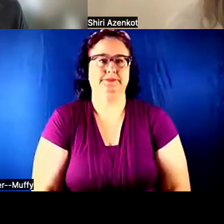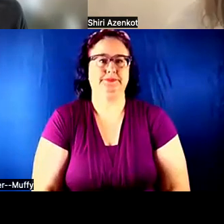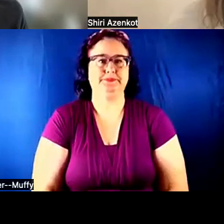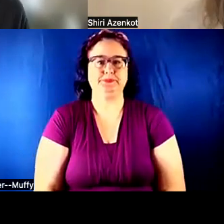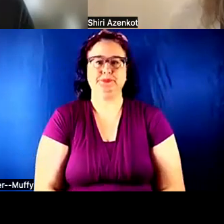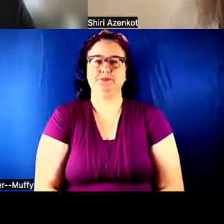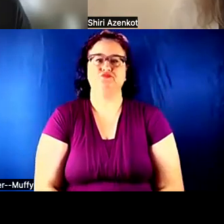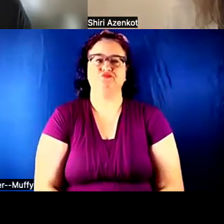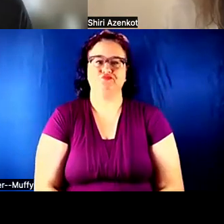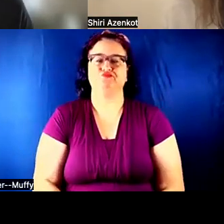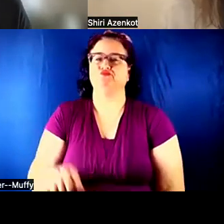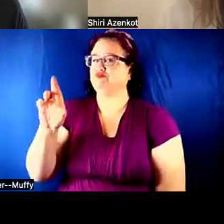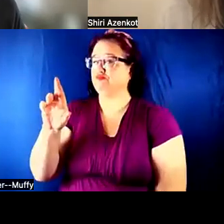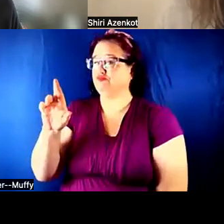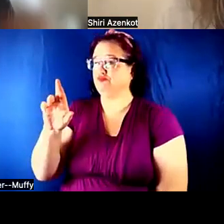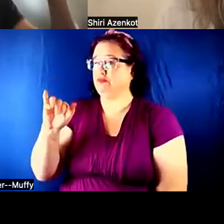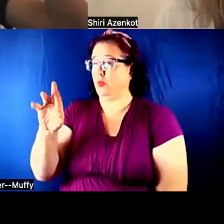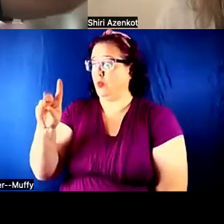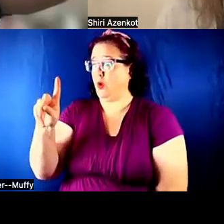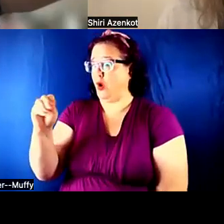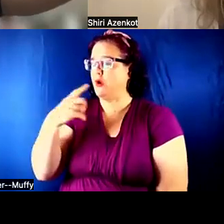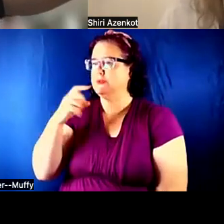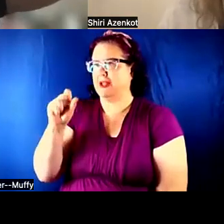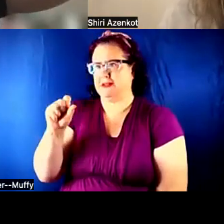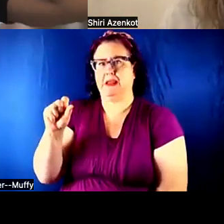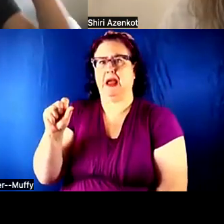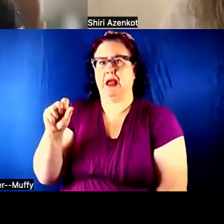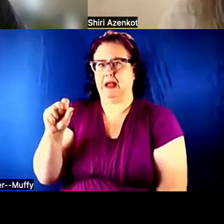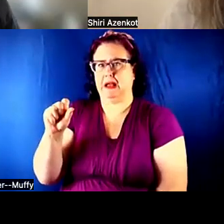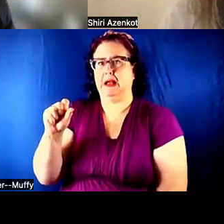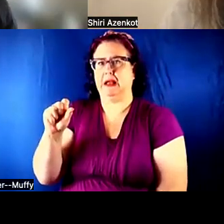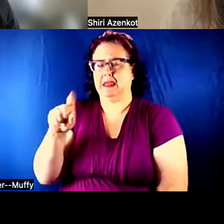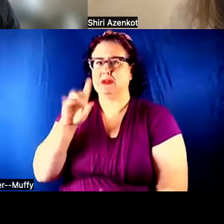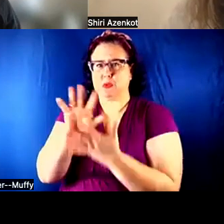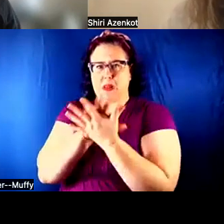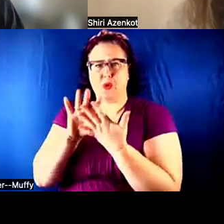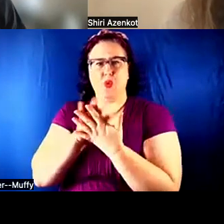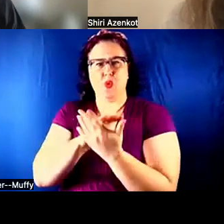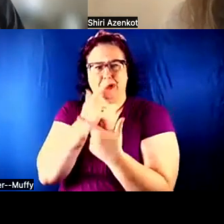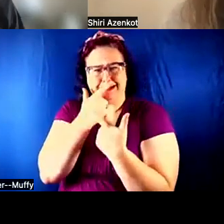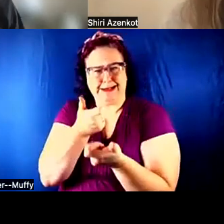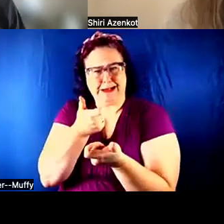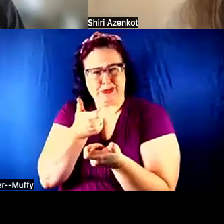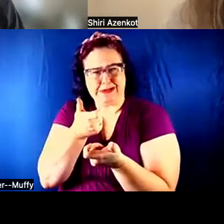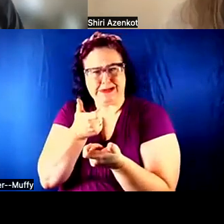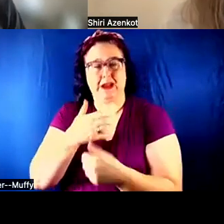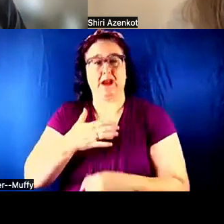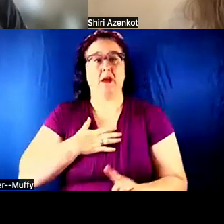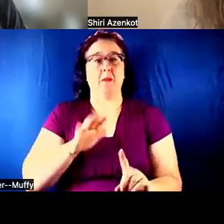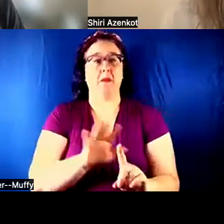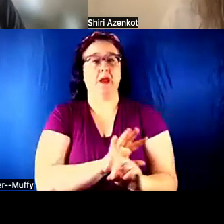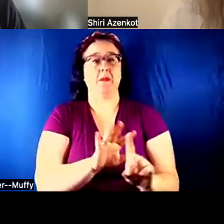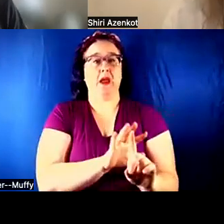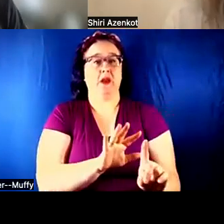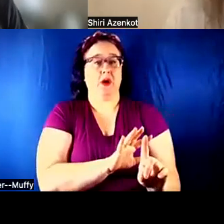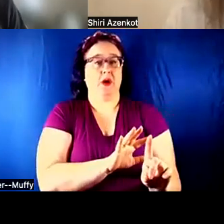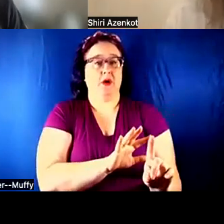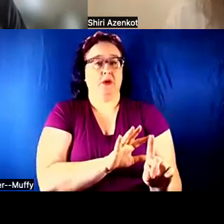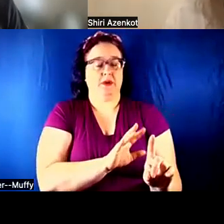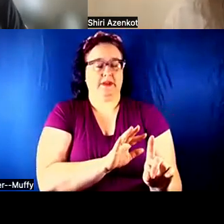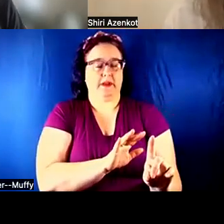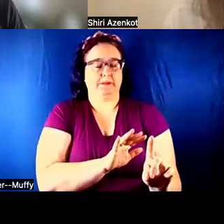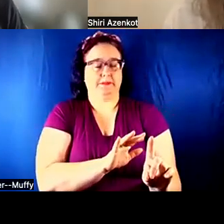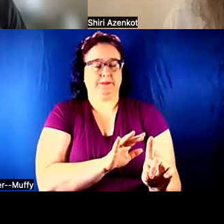OK, YEAH, THAT SOUNDS VERY INTERESTING. MY BACKGROUND IS FROM SOUTH AMERICA, SO I